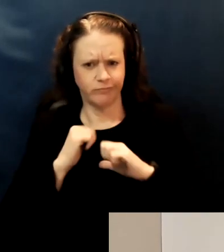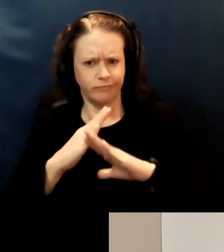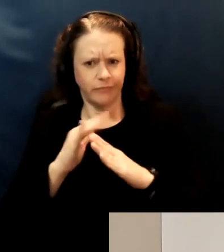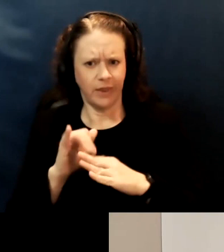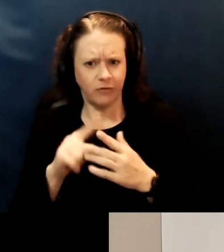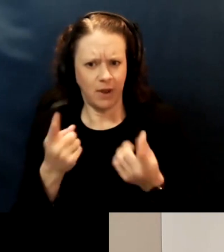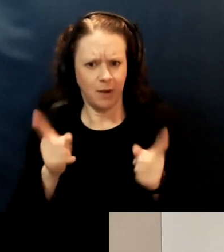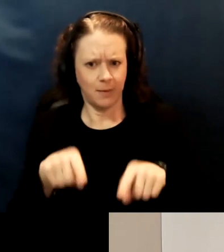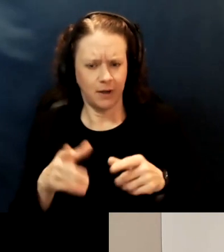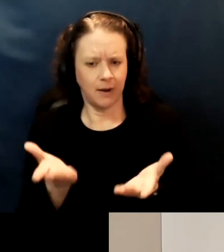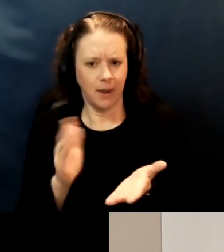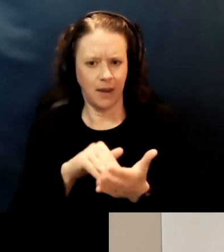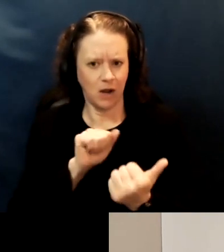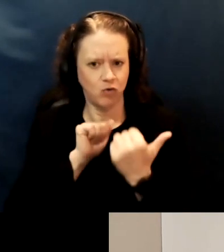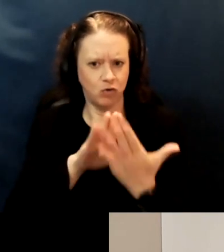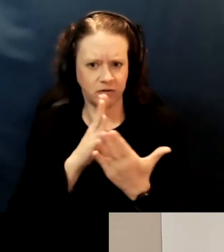some of the barriers with paratransit.